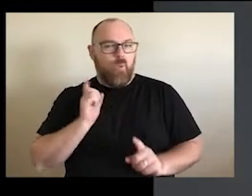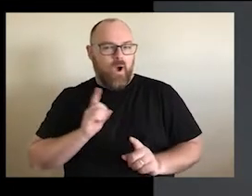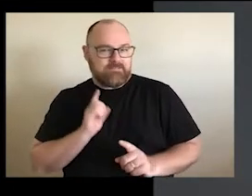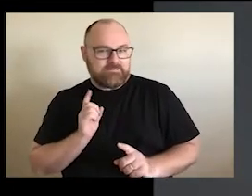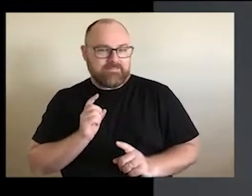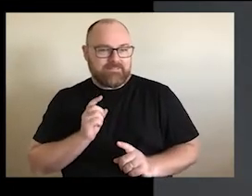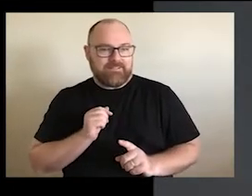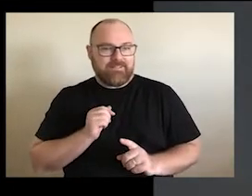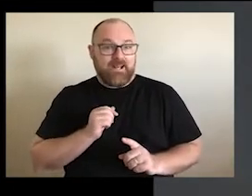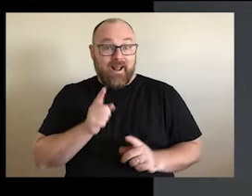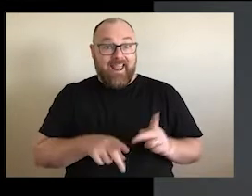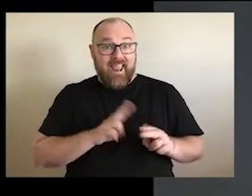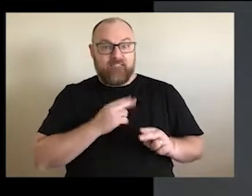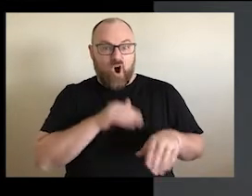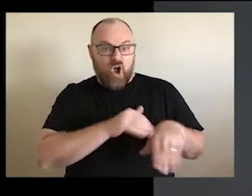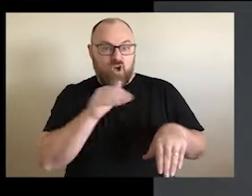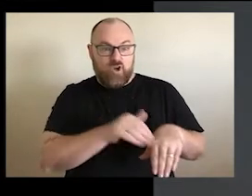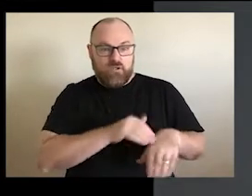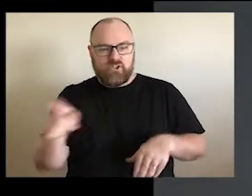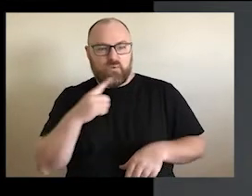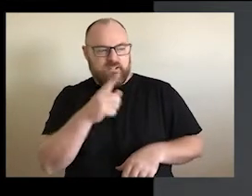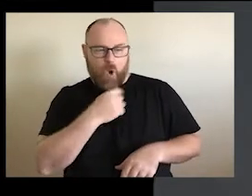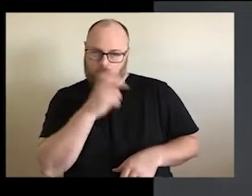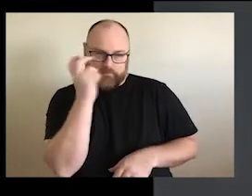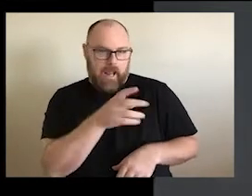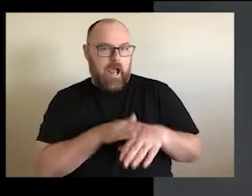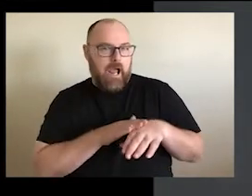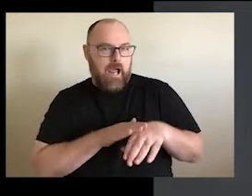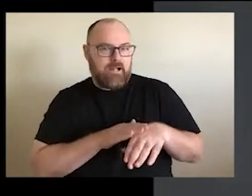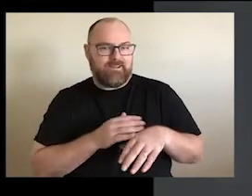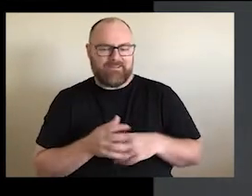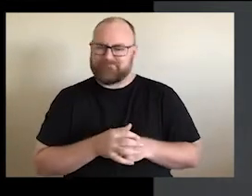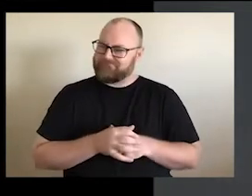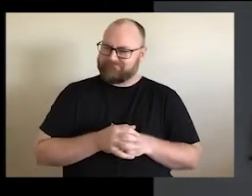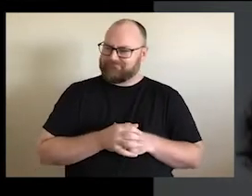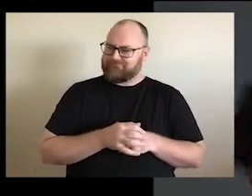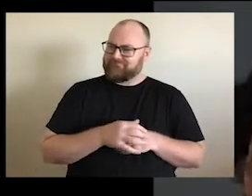have been playing up at the time she described my complexion is very dark and you know, it really